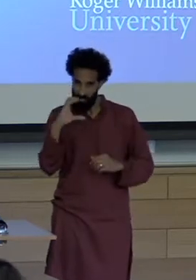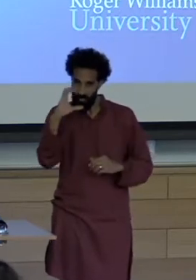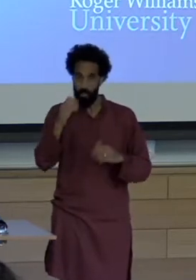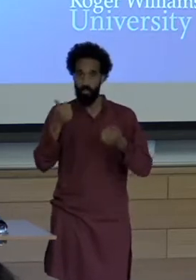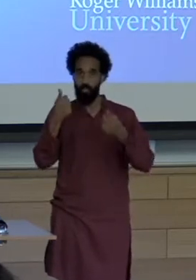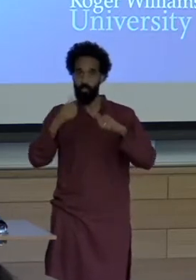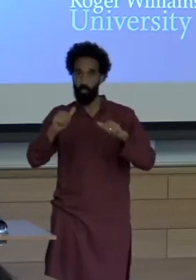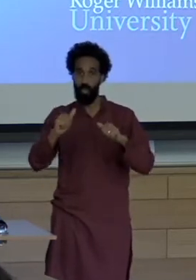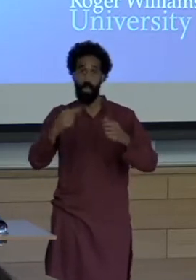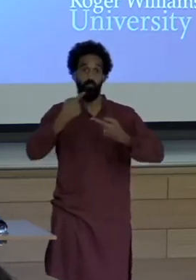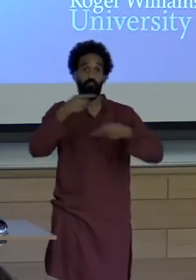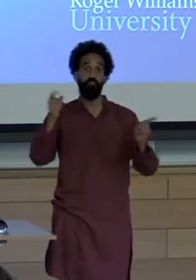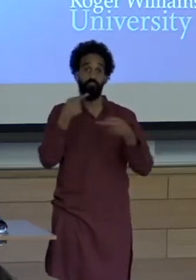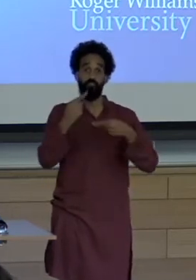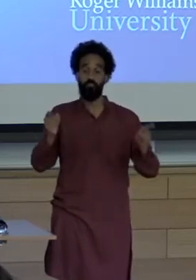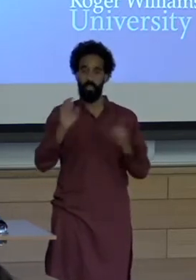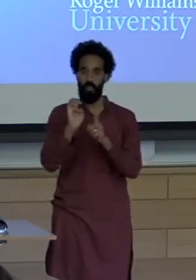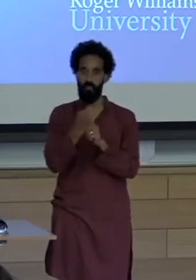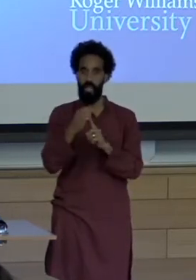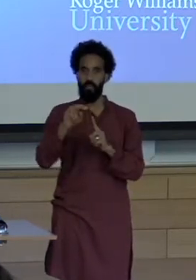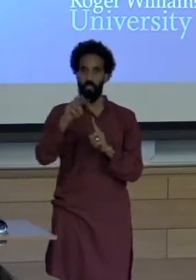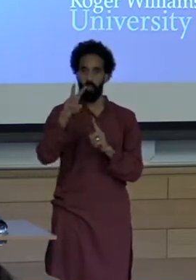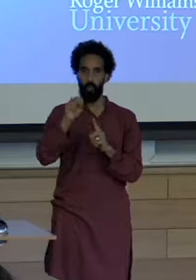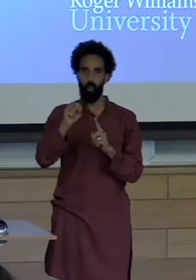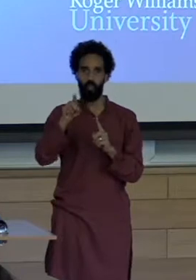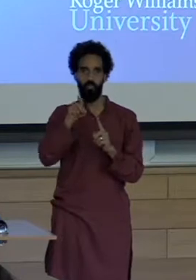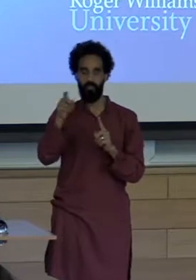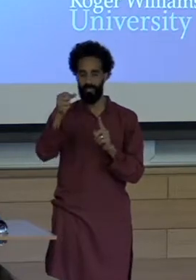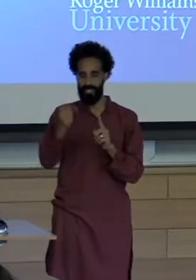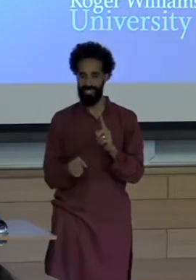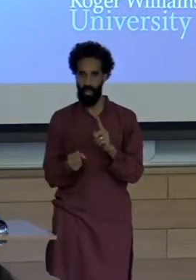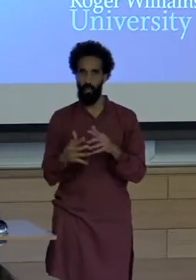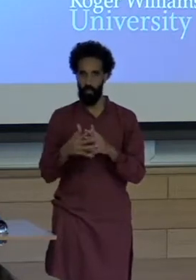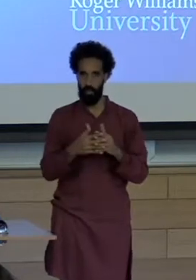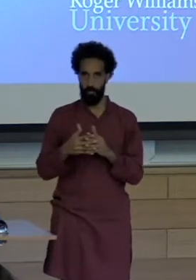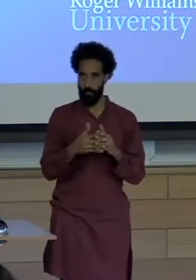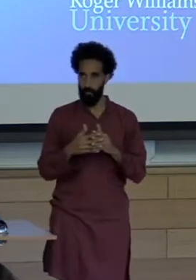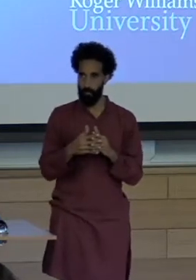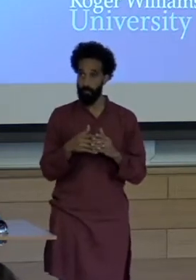Dr. Prado Paola Prado is a professor of journalism and digital media and